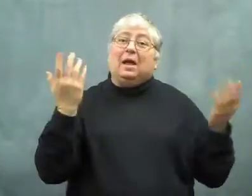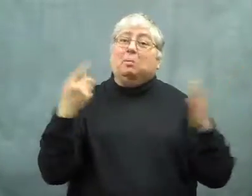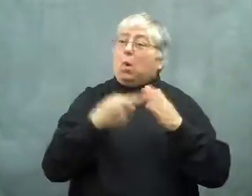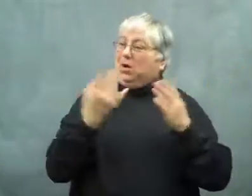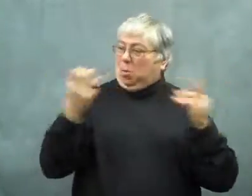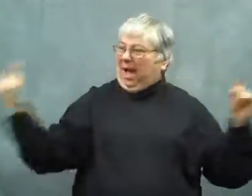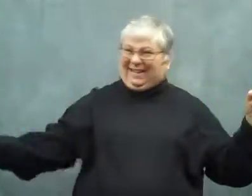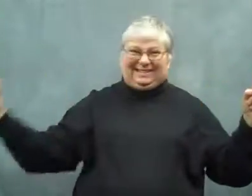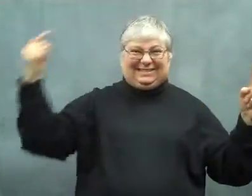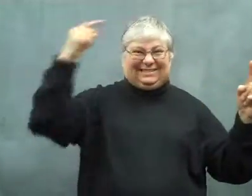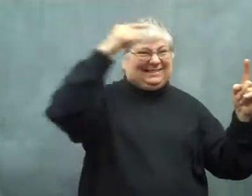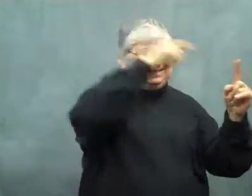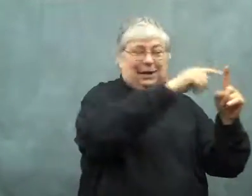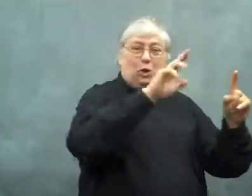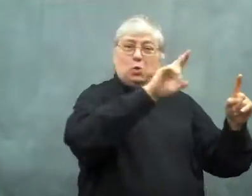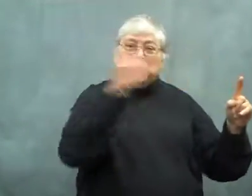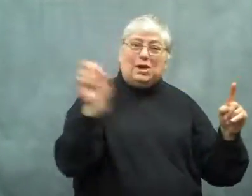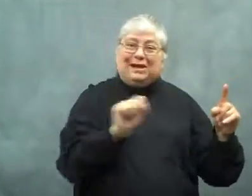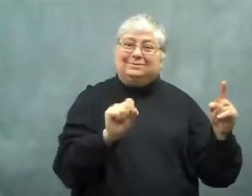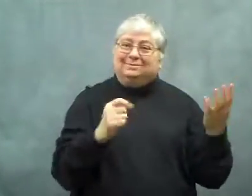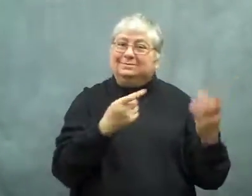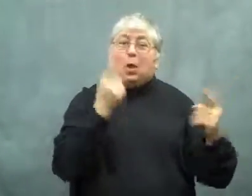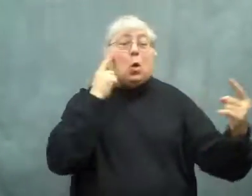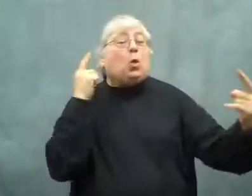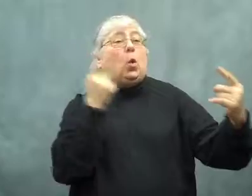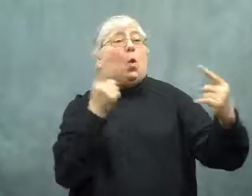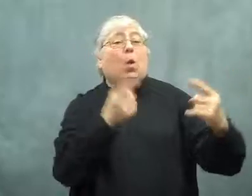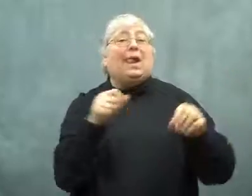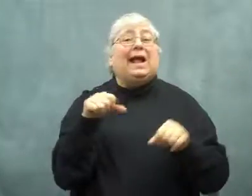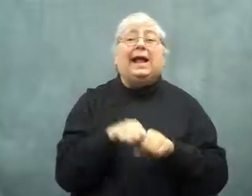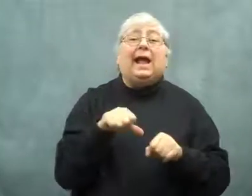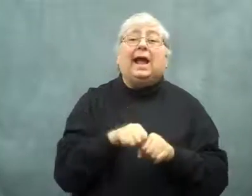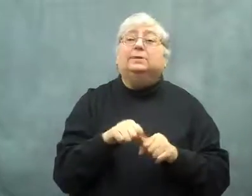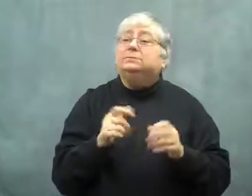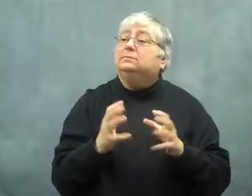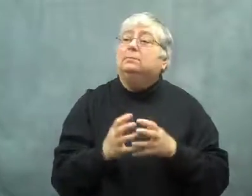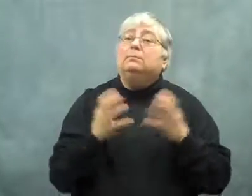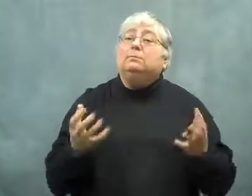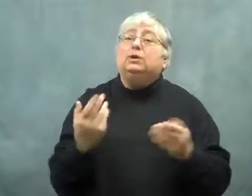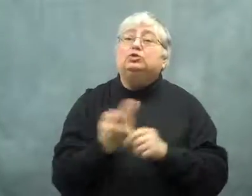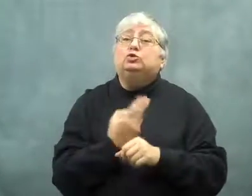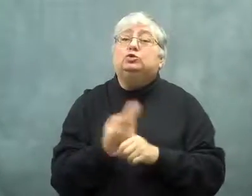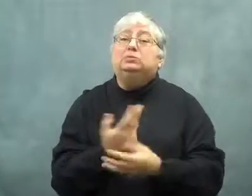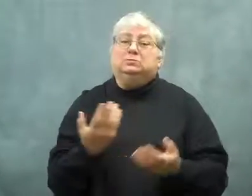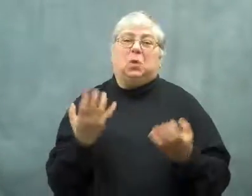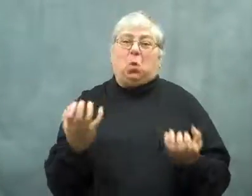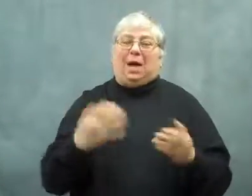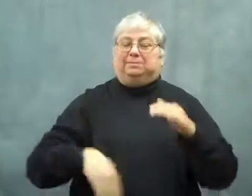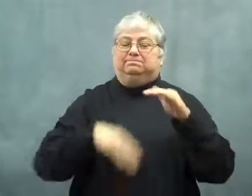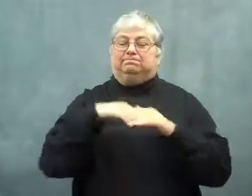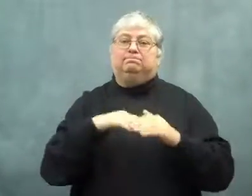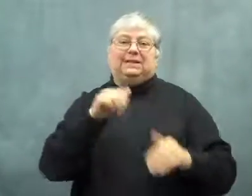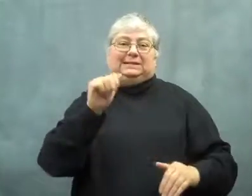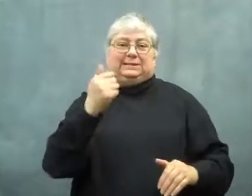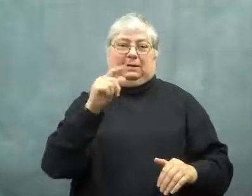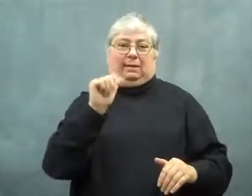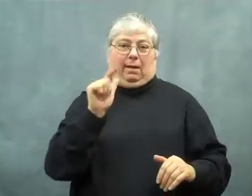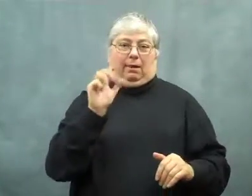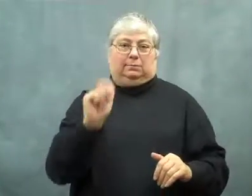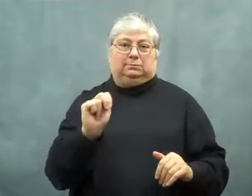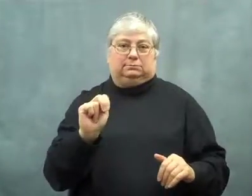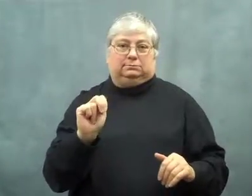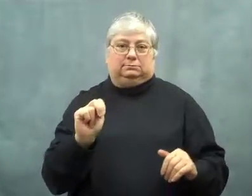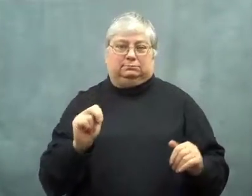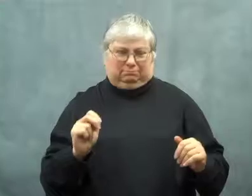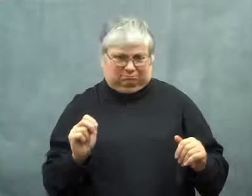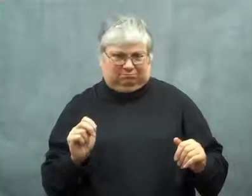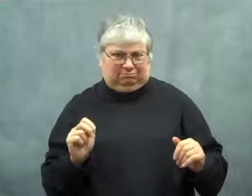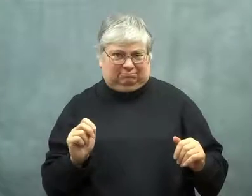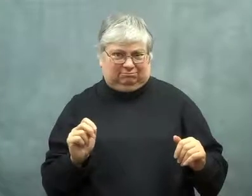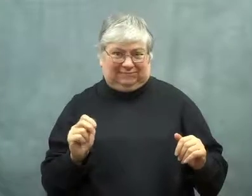His goal was to drive cross country using less than 10 gallons of gas.